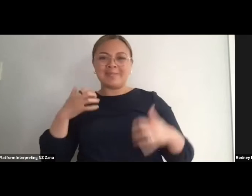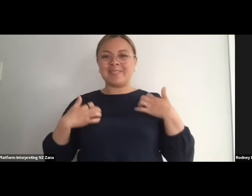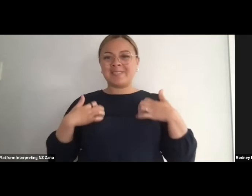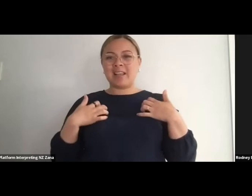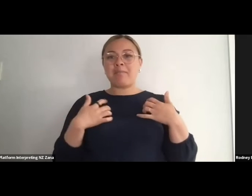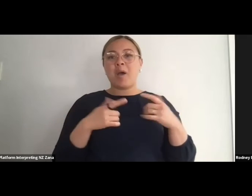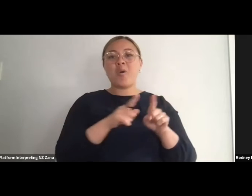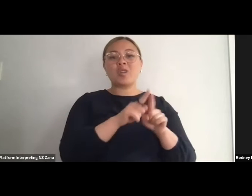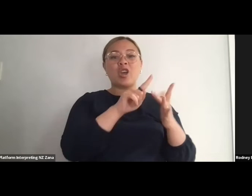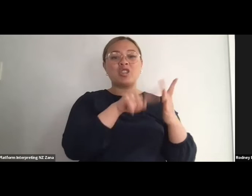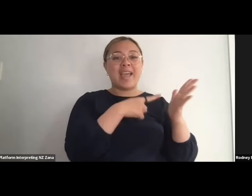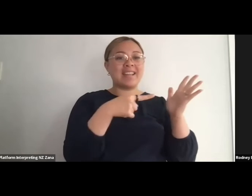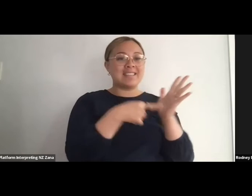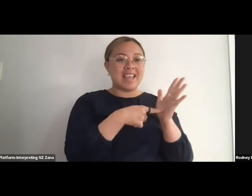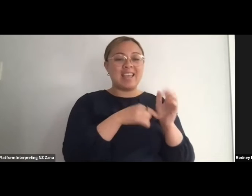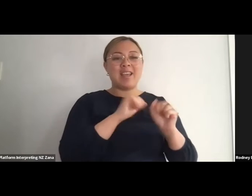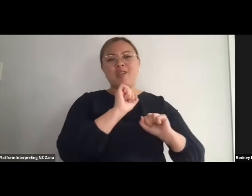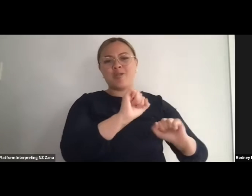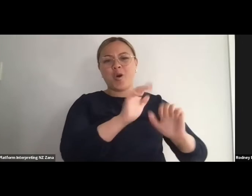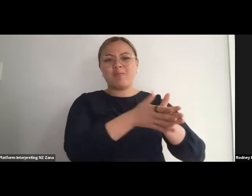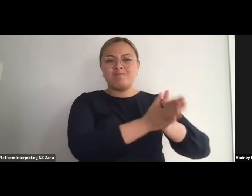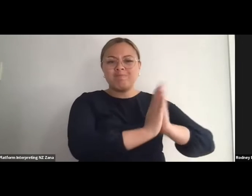Nō reira. Tēna koutou katoa.